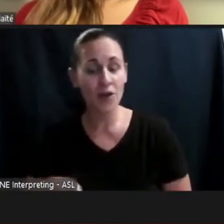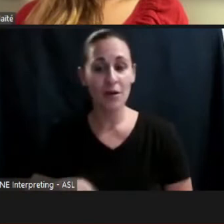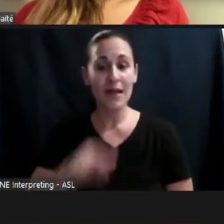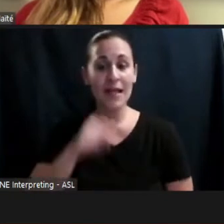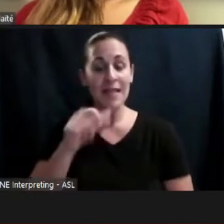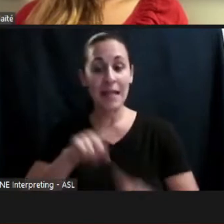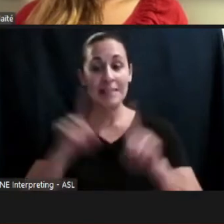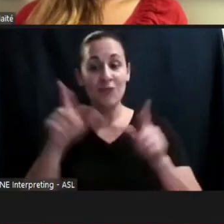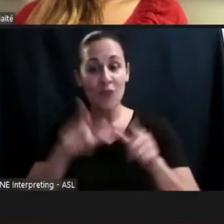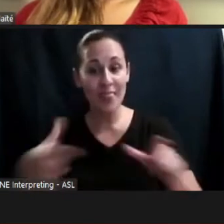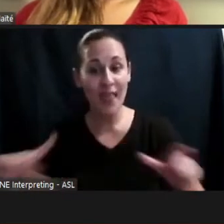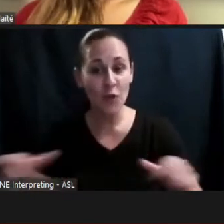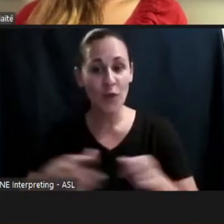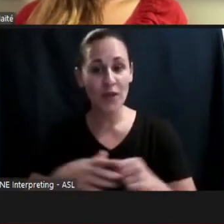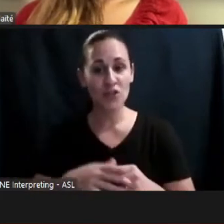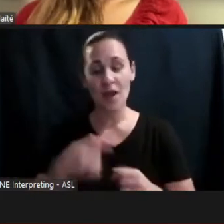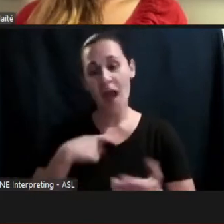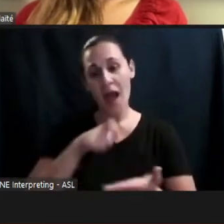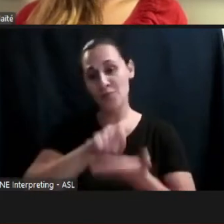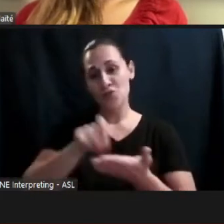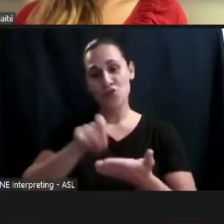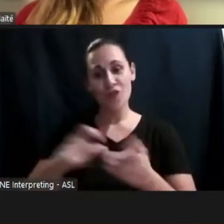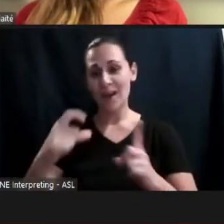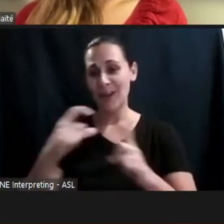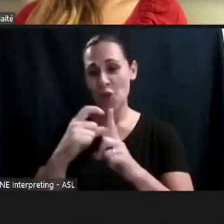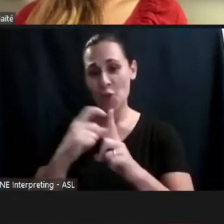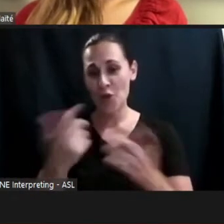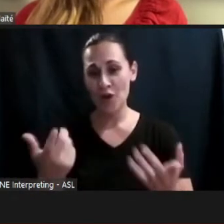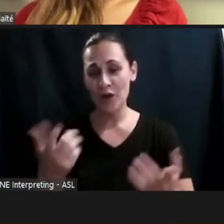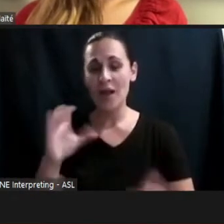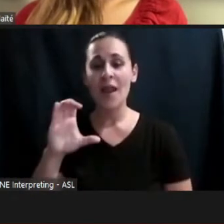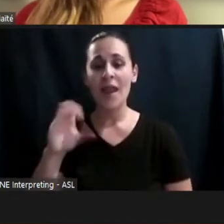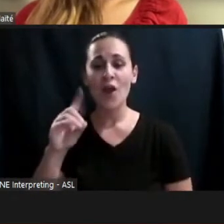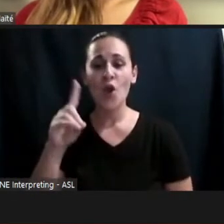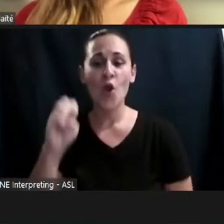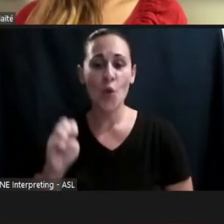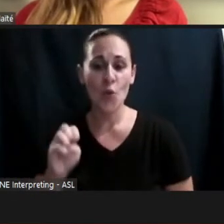it's just the written word. It's more like a code than anything else. And the people